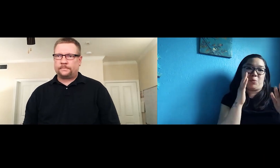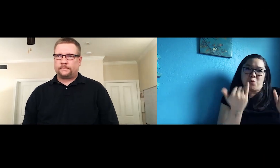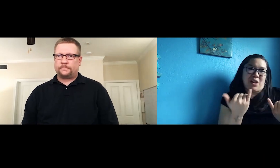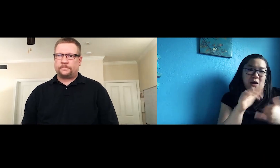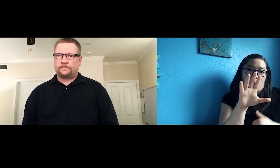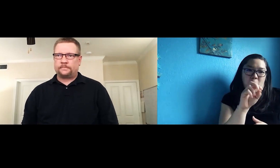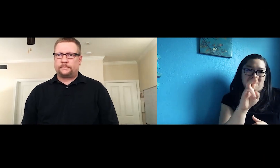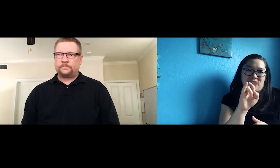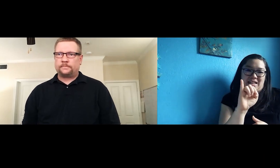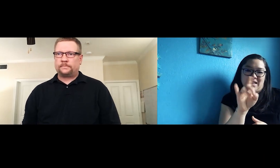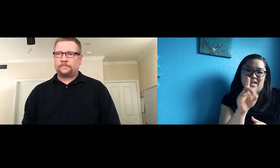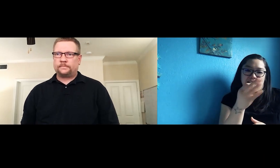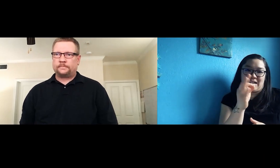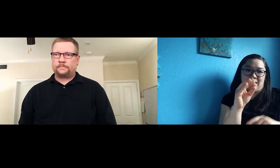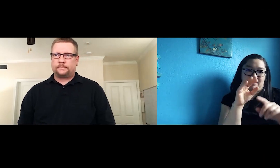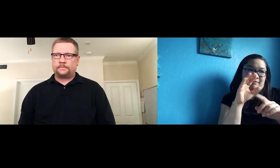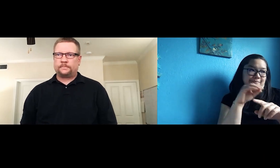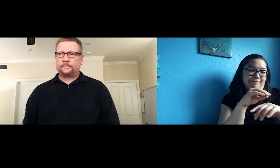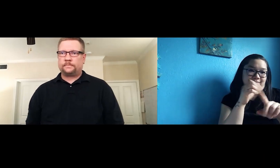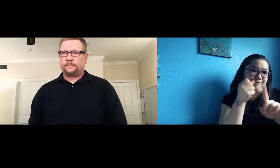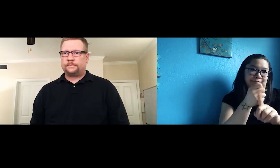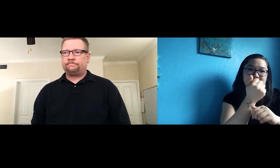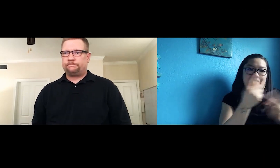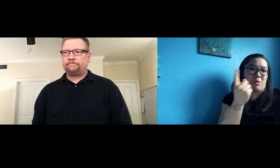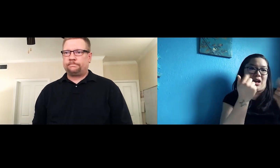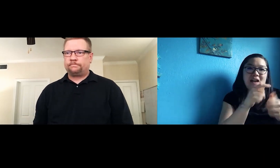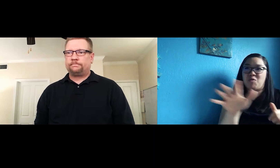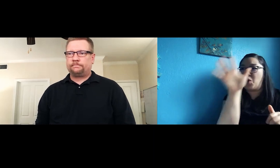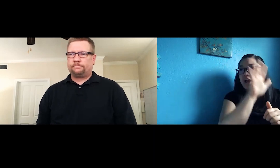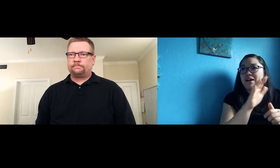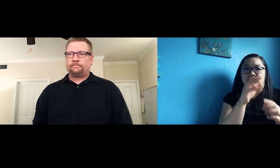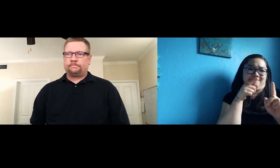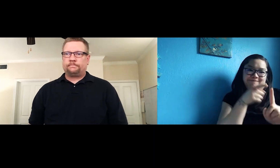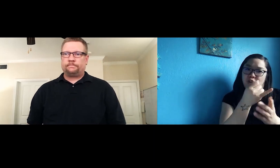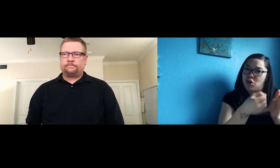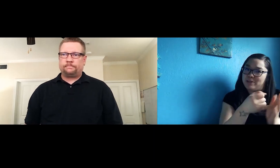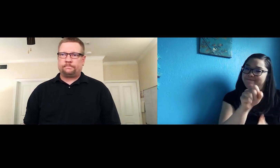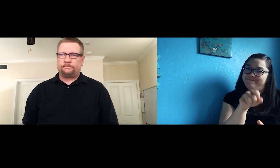As you know, right now, COVID-19 is impacting everyone everywhere, especially the arts.